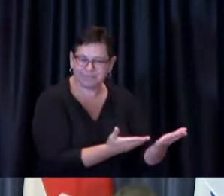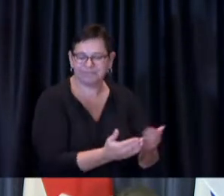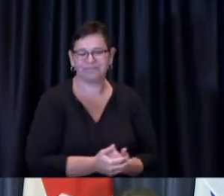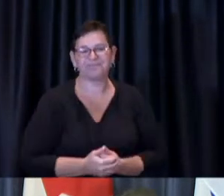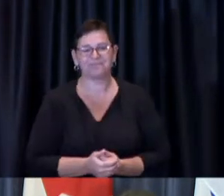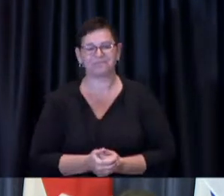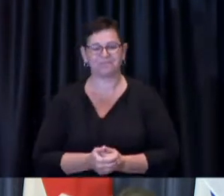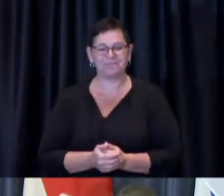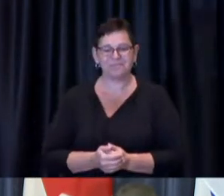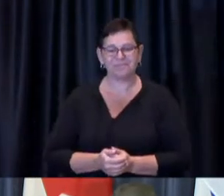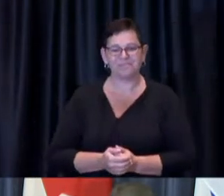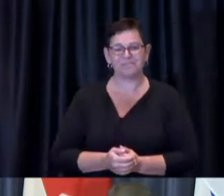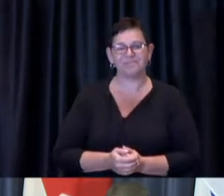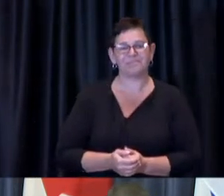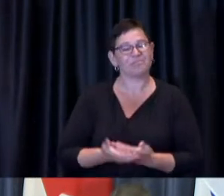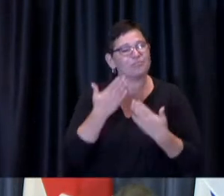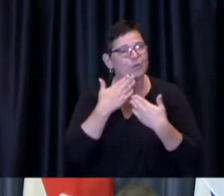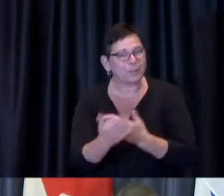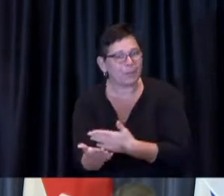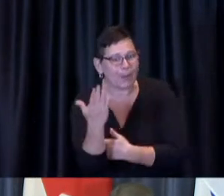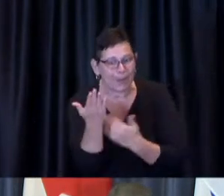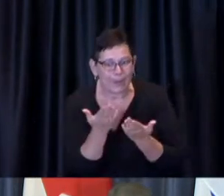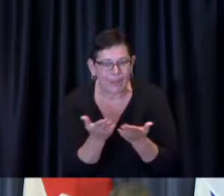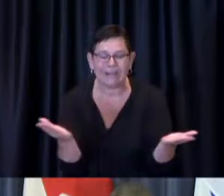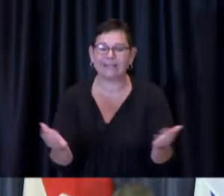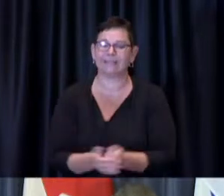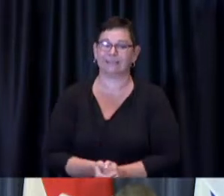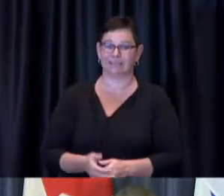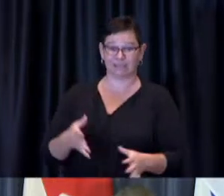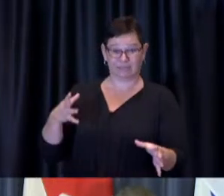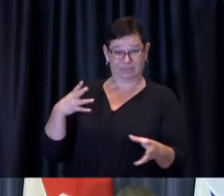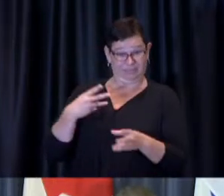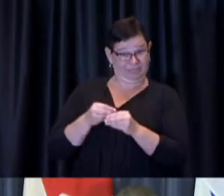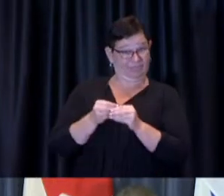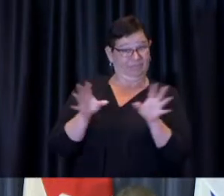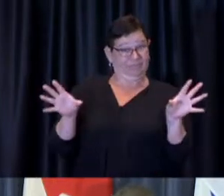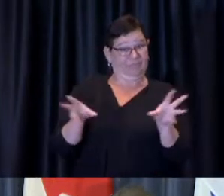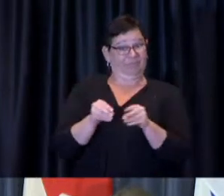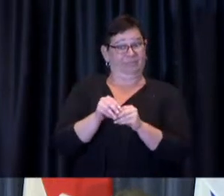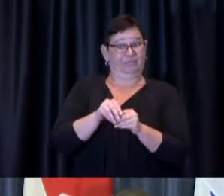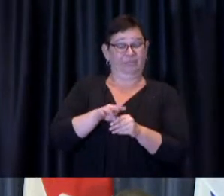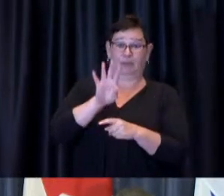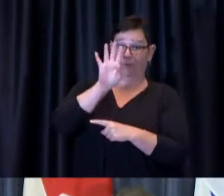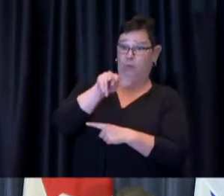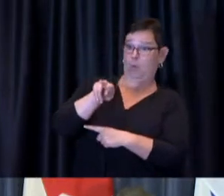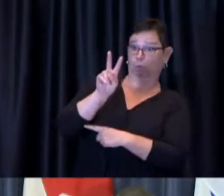Mayor Tory: Well, good morning more than 4.28 million vaccine doses have now been administered in the city of Toronto.